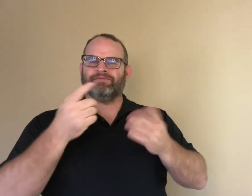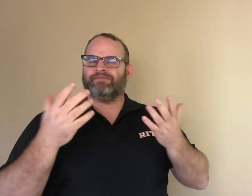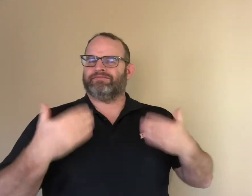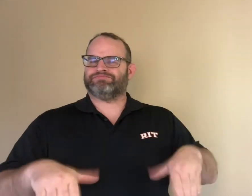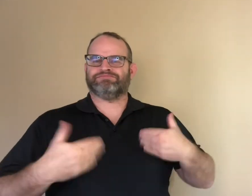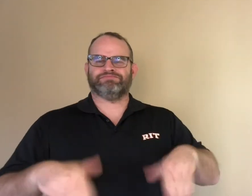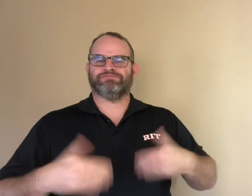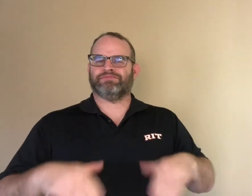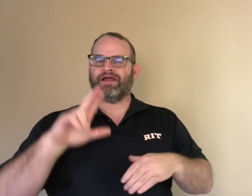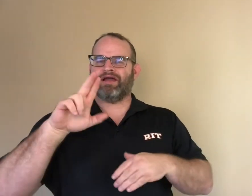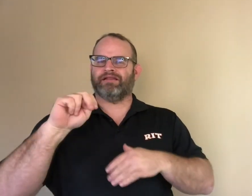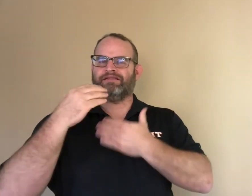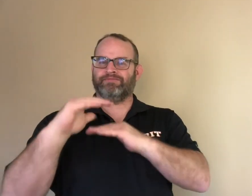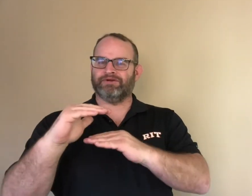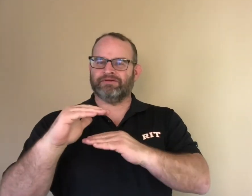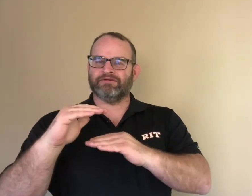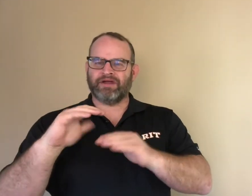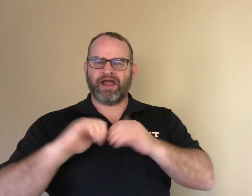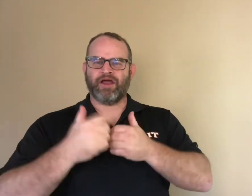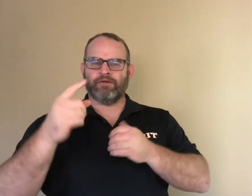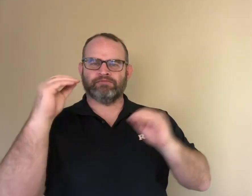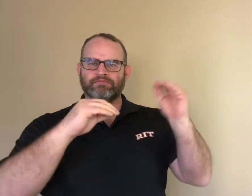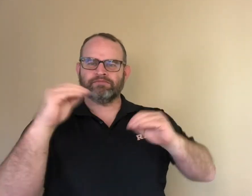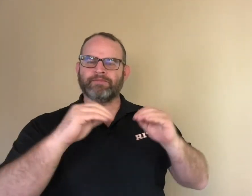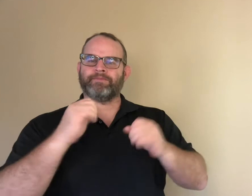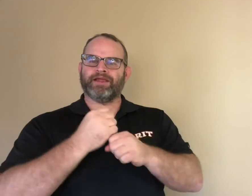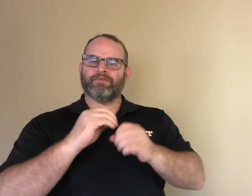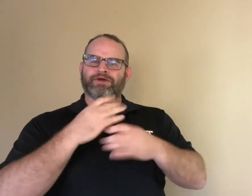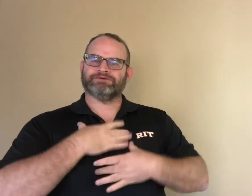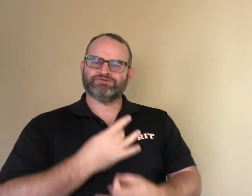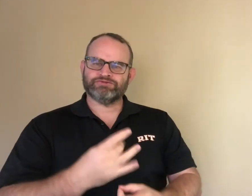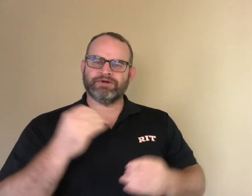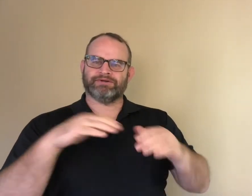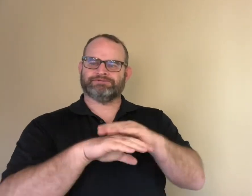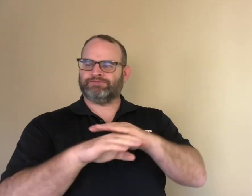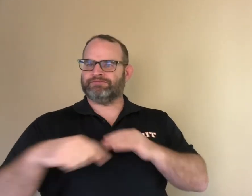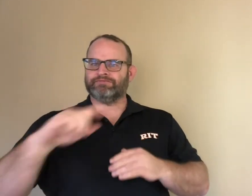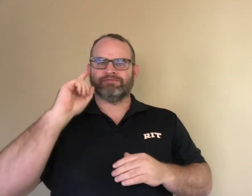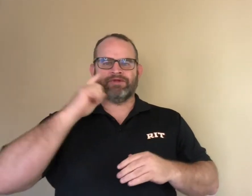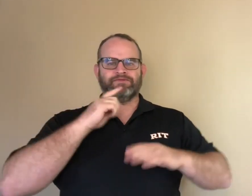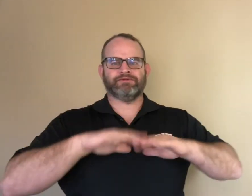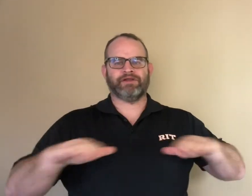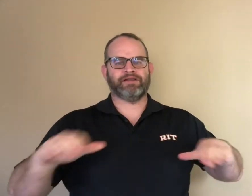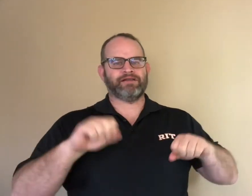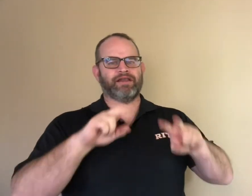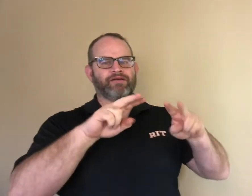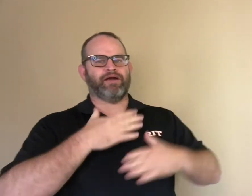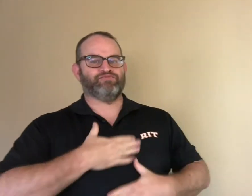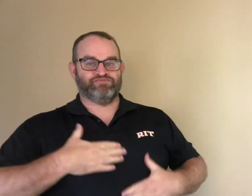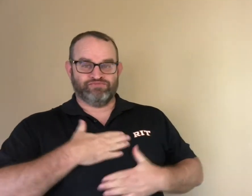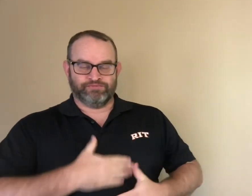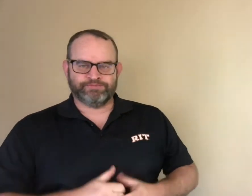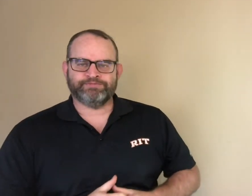There are unlimited ways how you can put together to make a story interesting for deaf children.